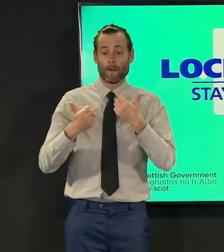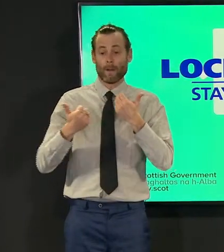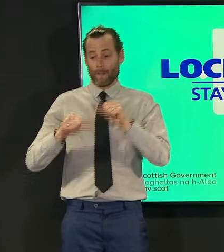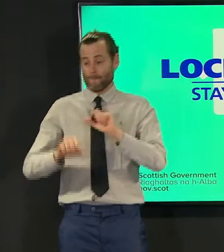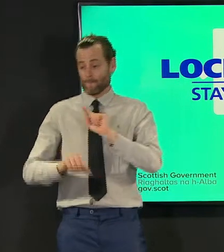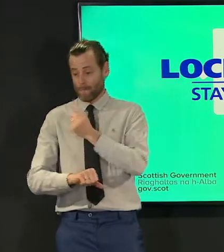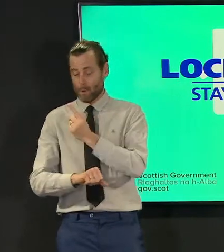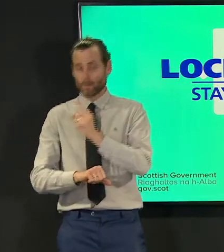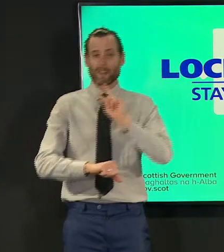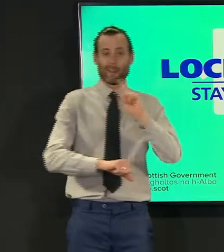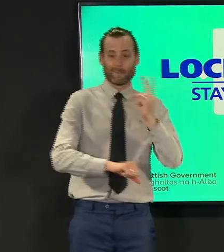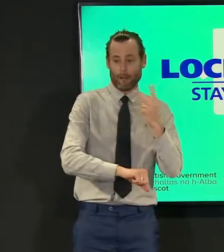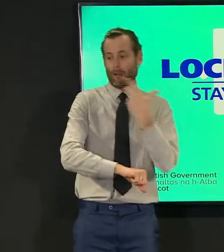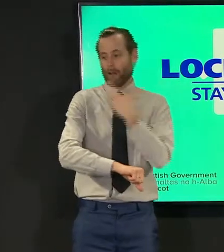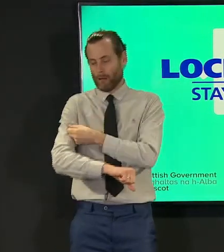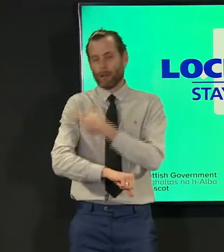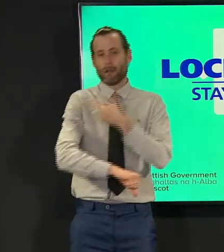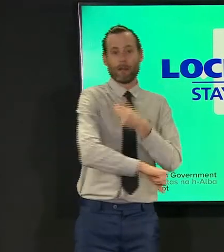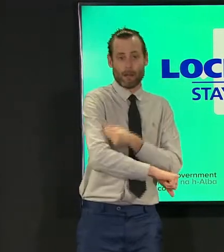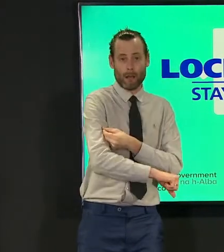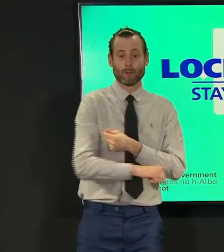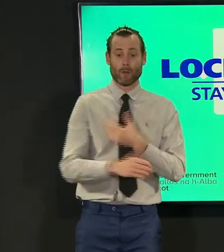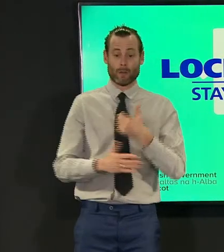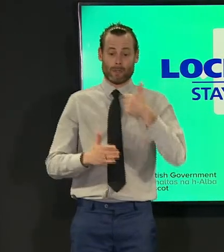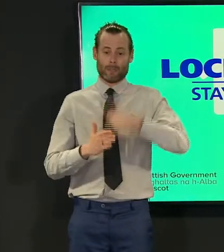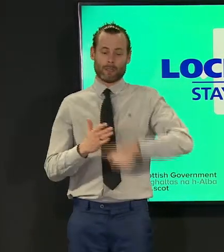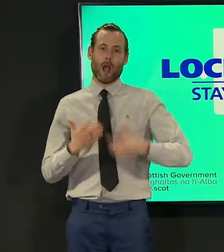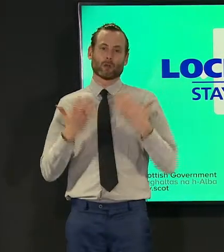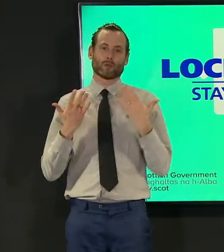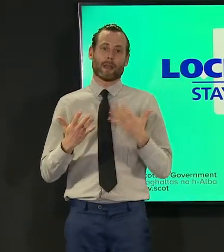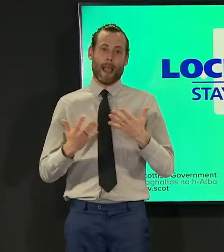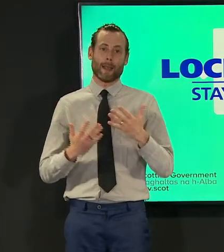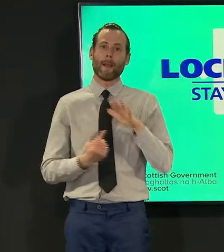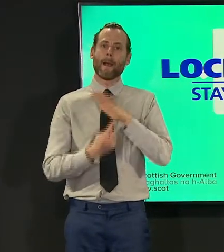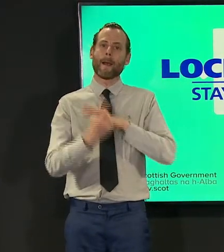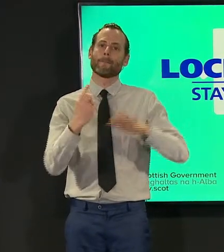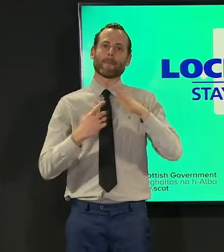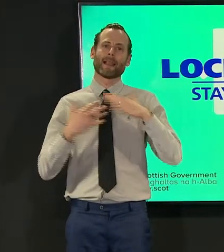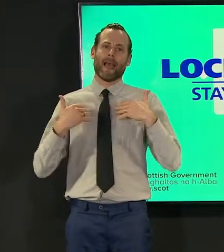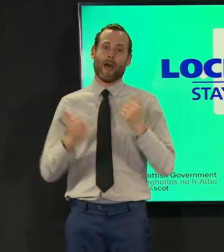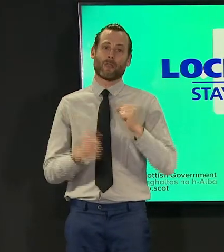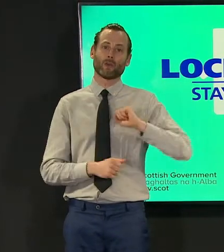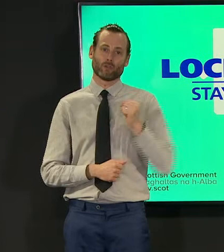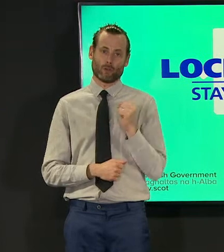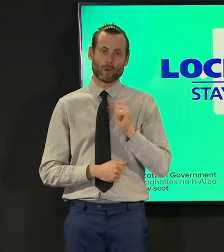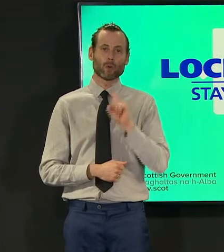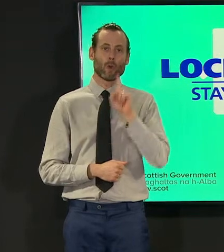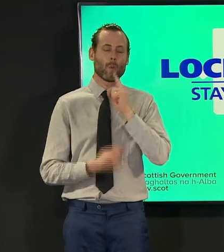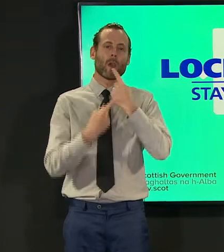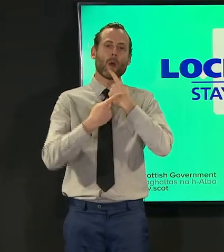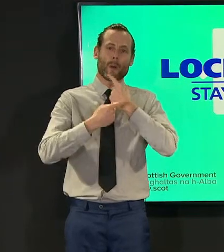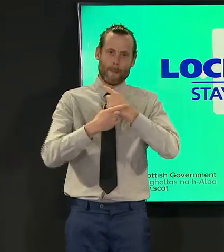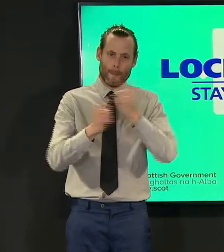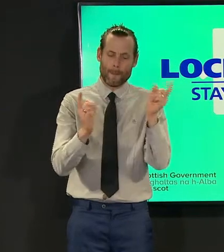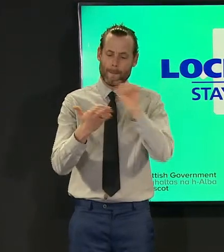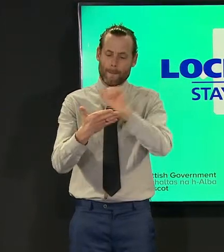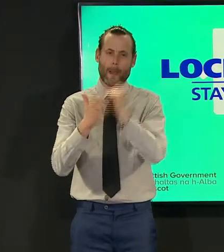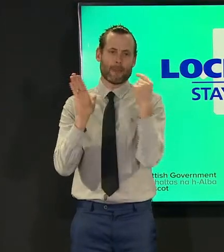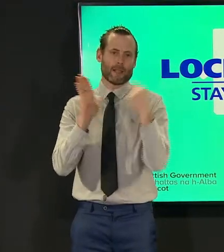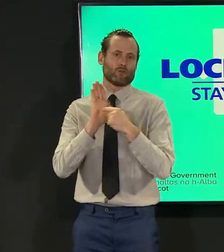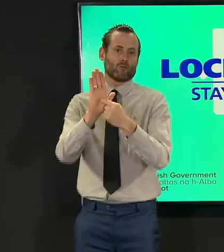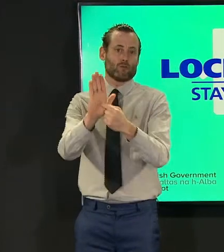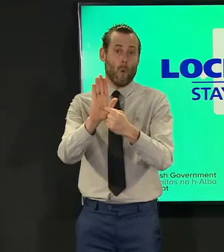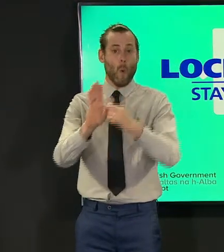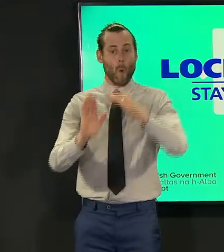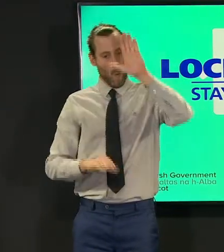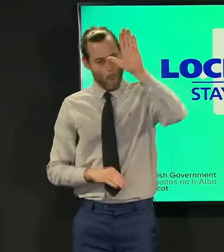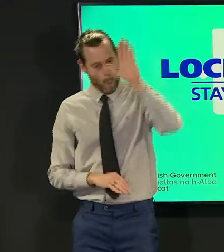vaccinating from today public health scotland will begin to publish first dose statistics for all age groups in